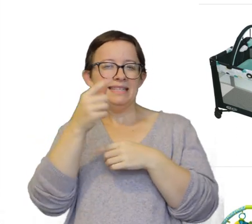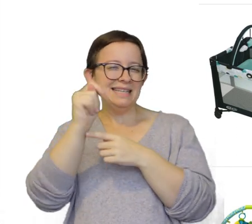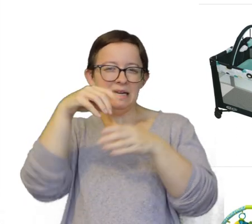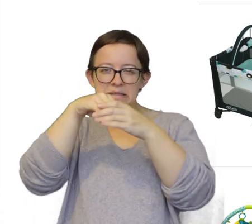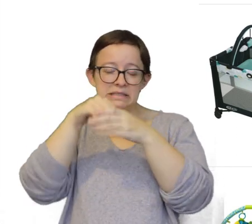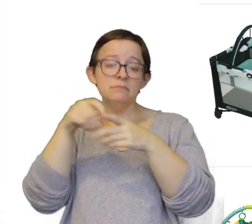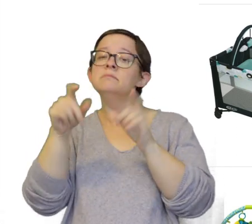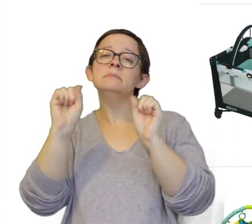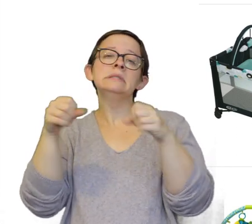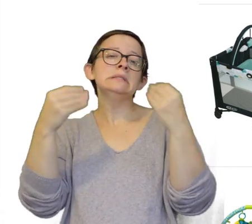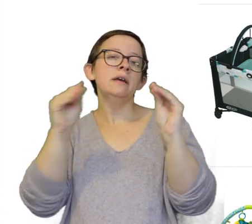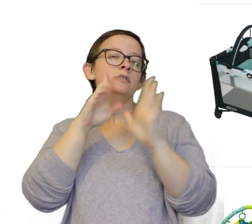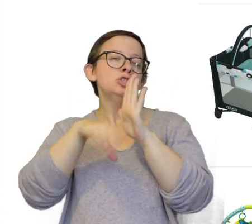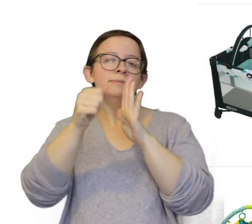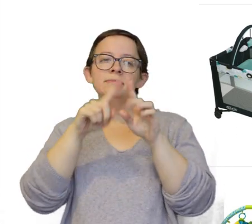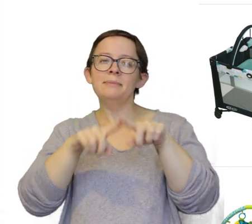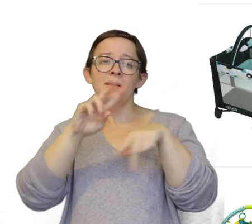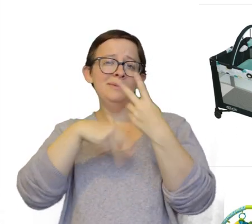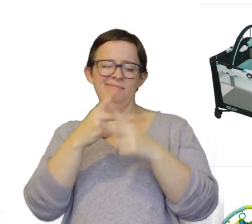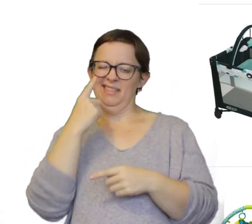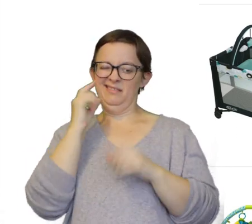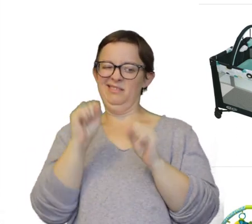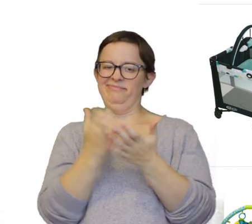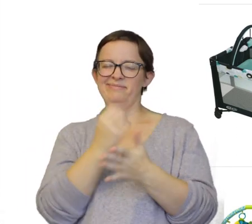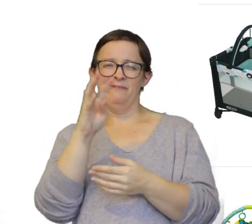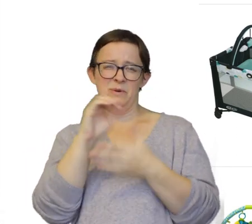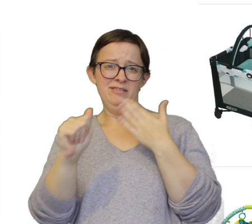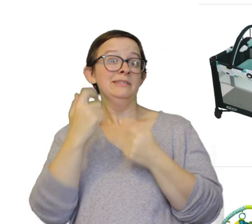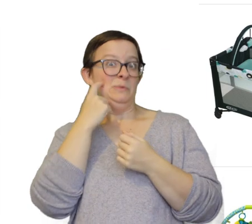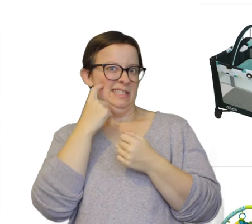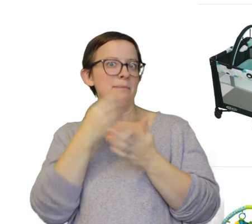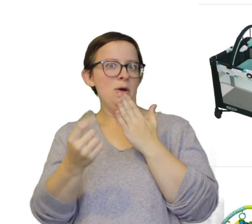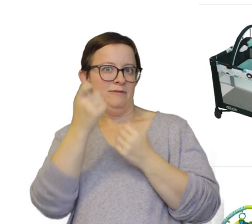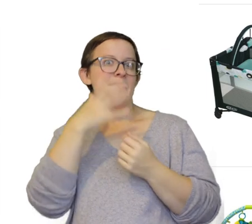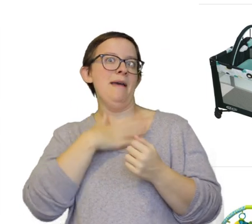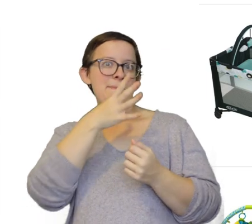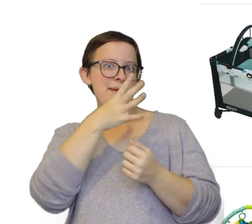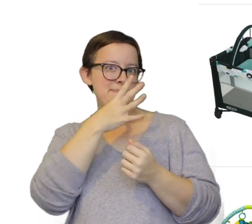They sell these even cheaper depending on what type you get. You can get them for I think $40. I got one recently for my mother